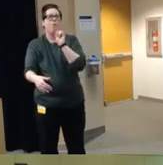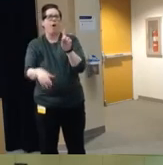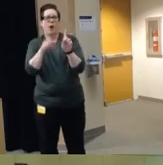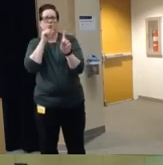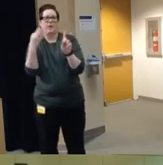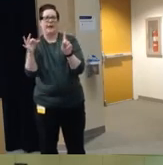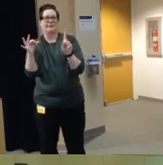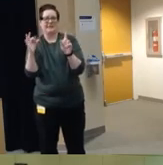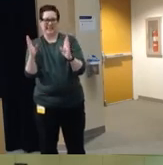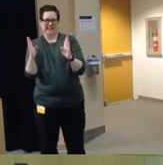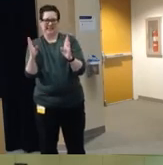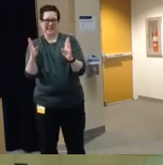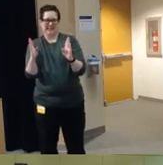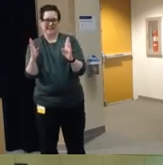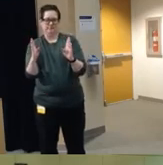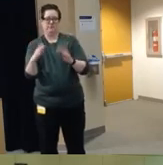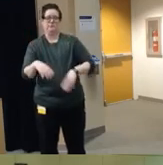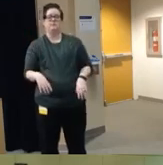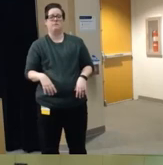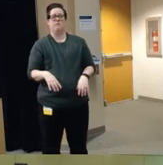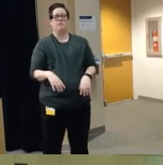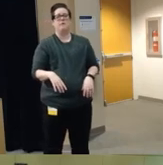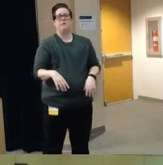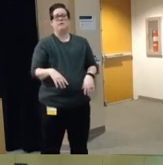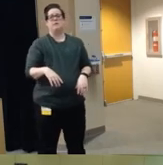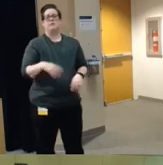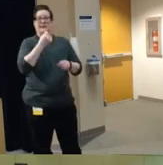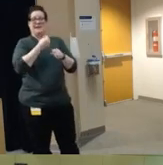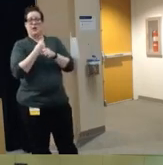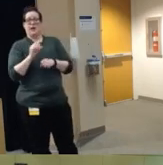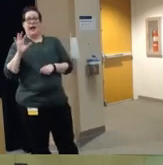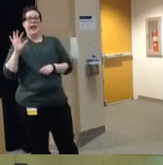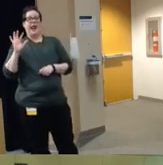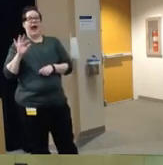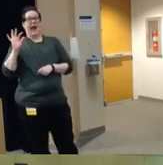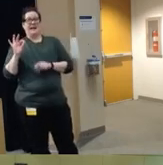years old um on the left hand side there we're starting in the year 1999 um and this particular